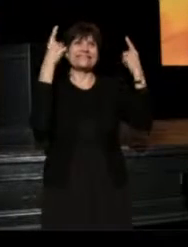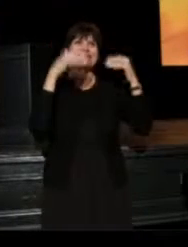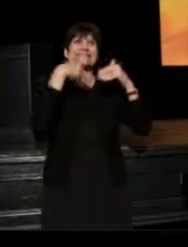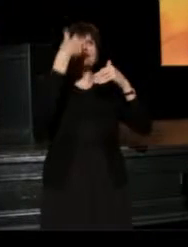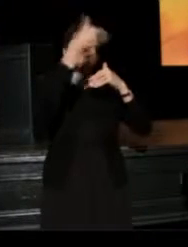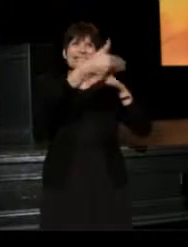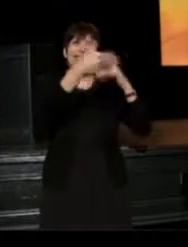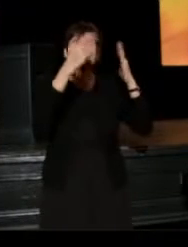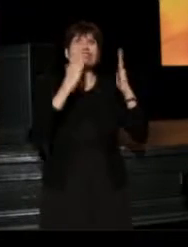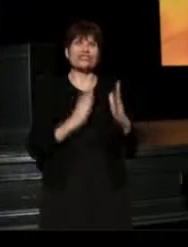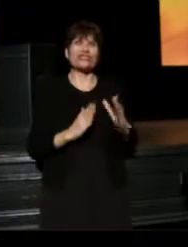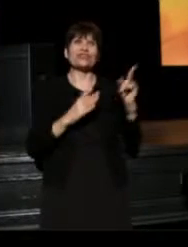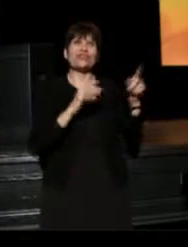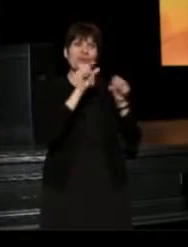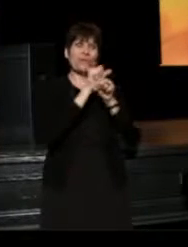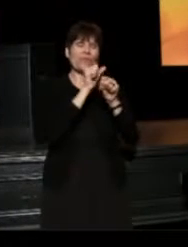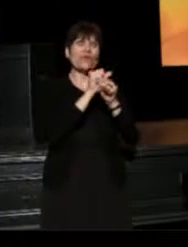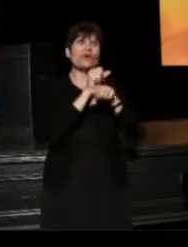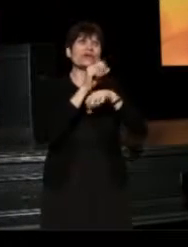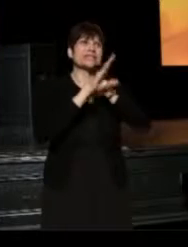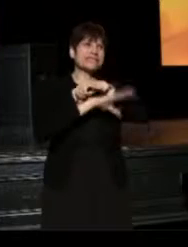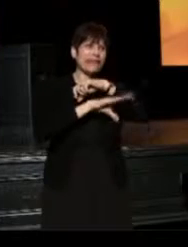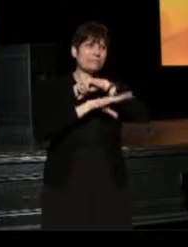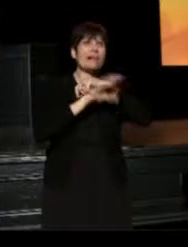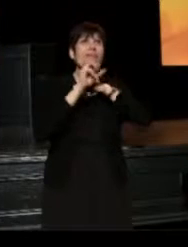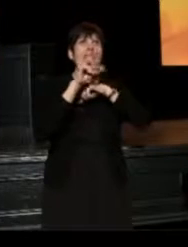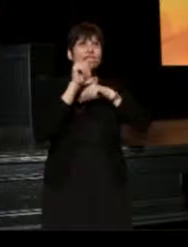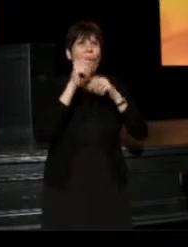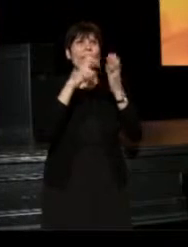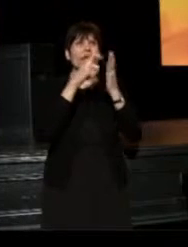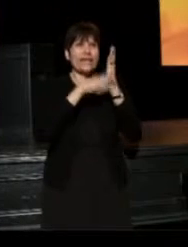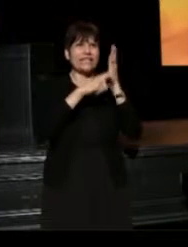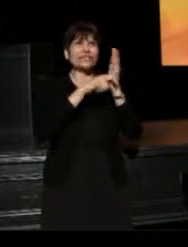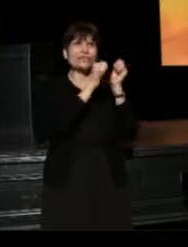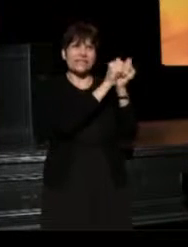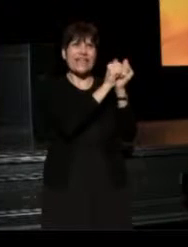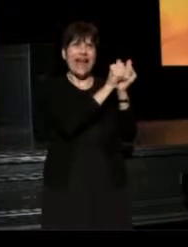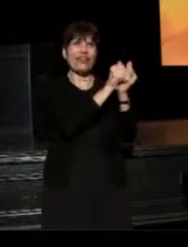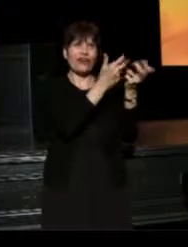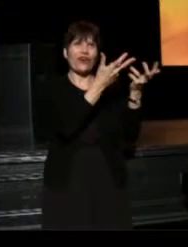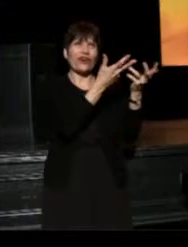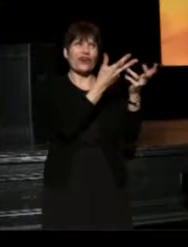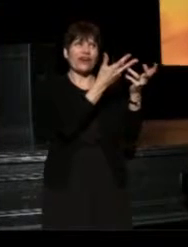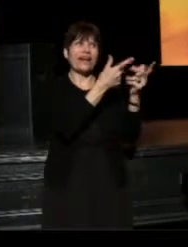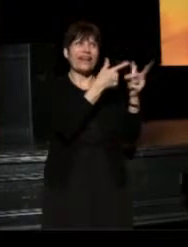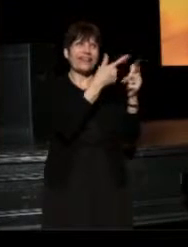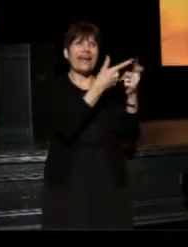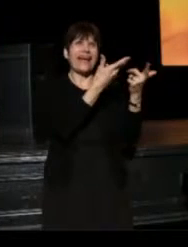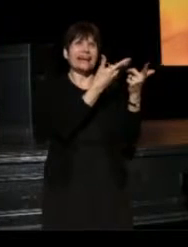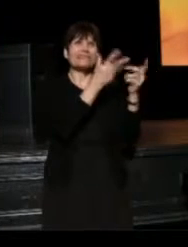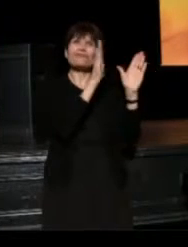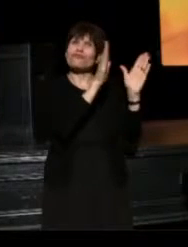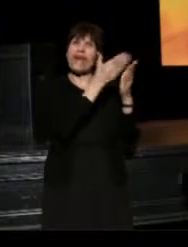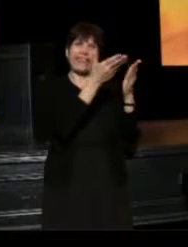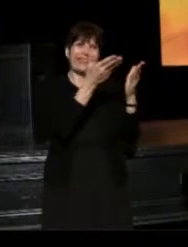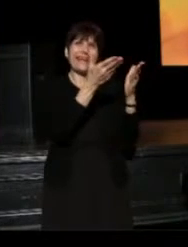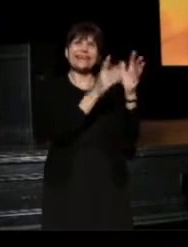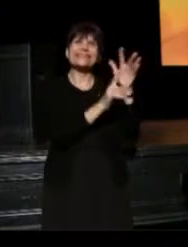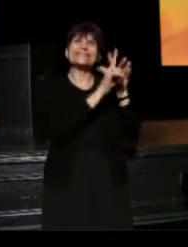And we'll be working together on the September and October issues, and some great things are in store,